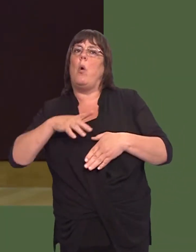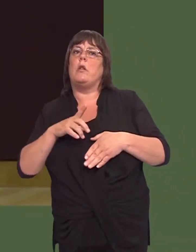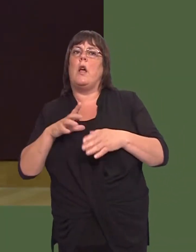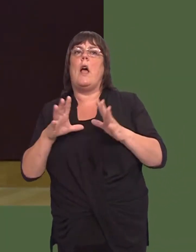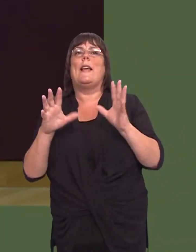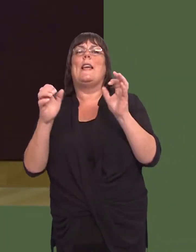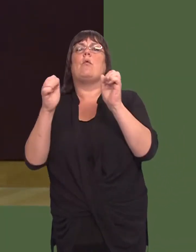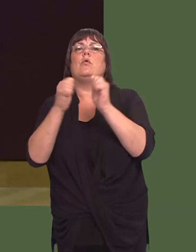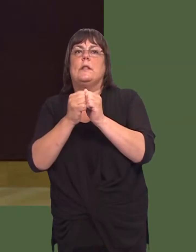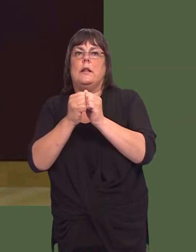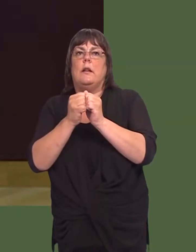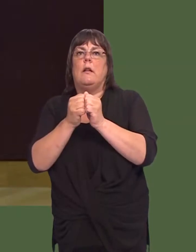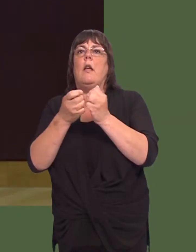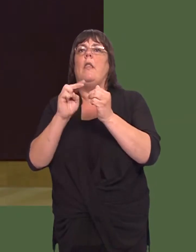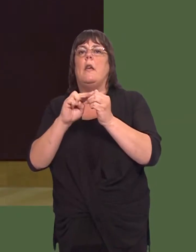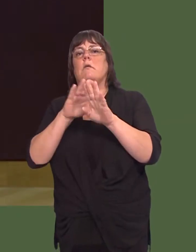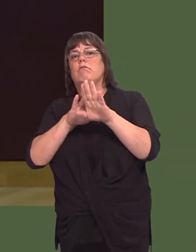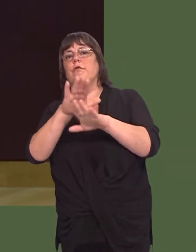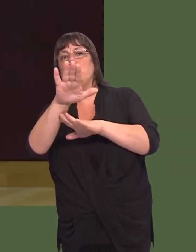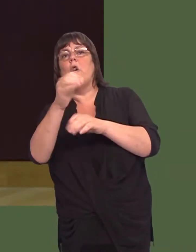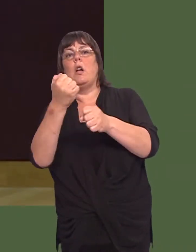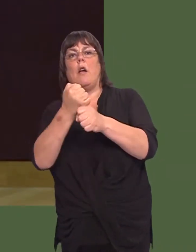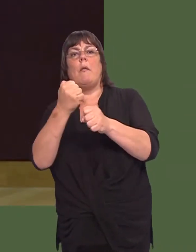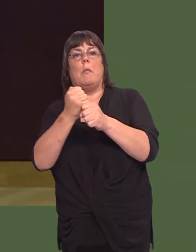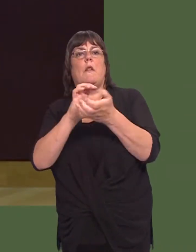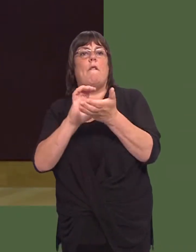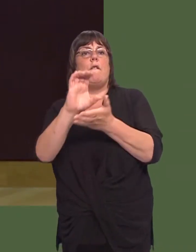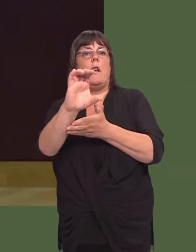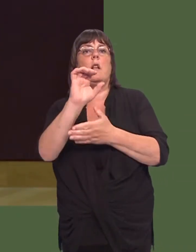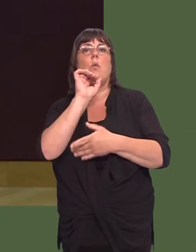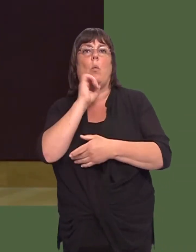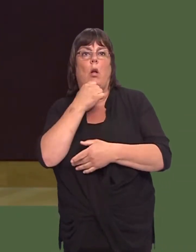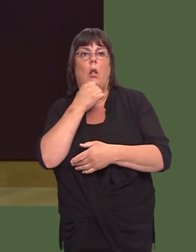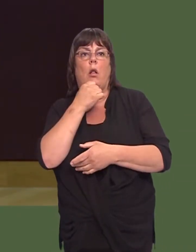which is a commercial guarantee that the Government would pay to finance, which will be called